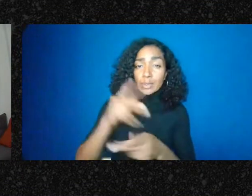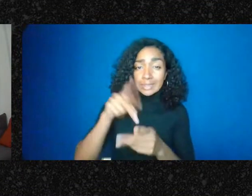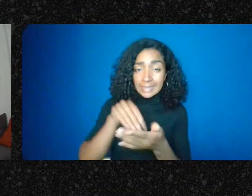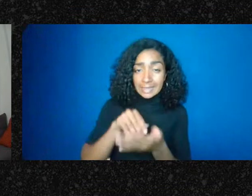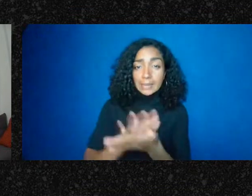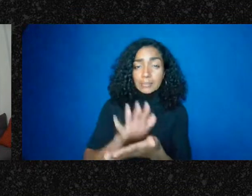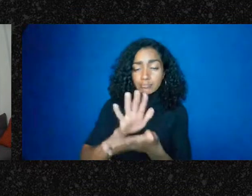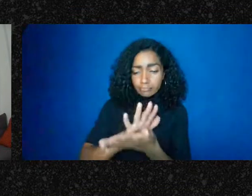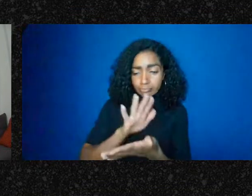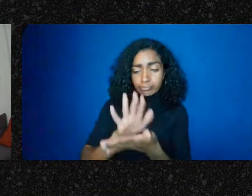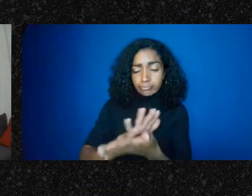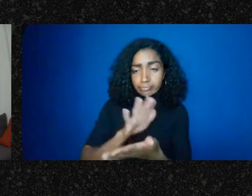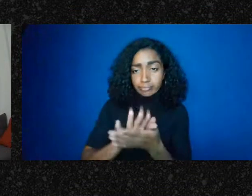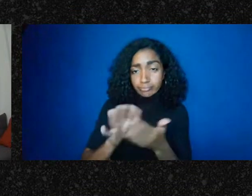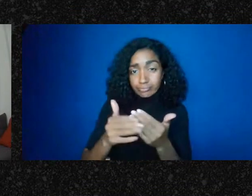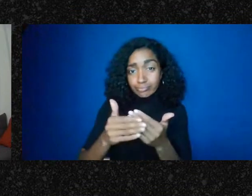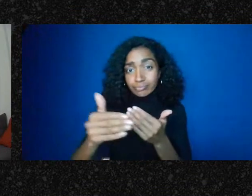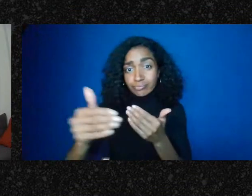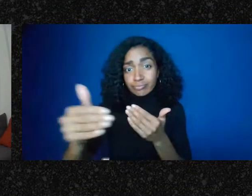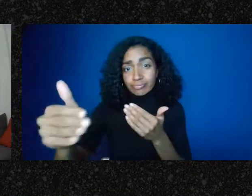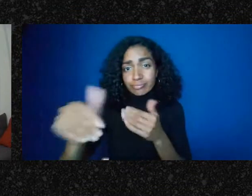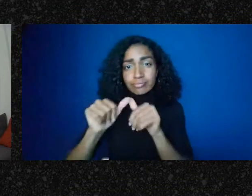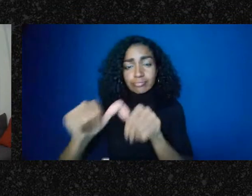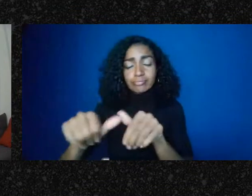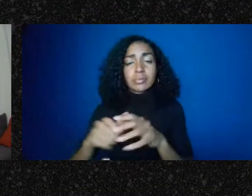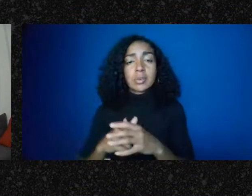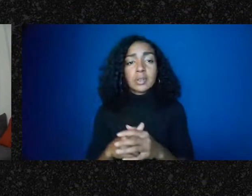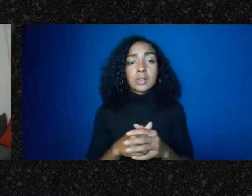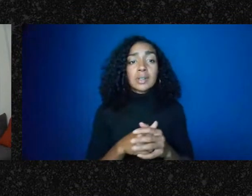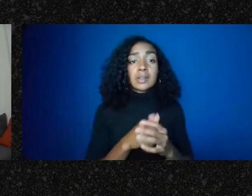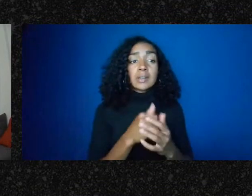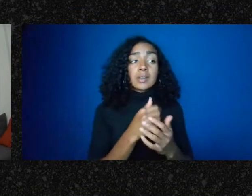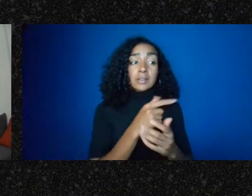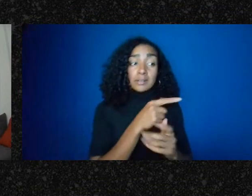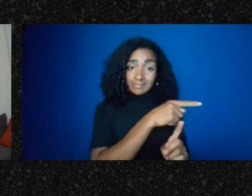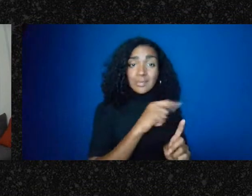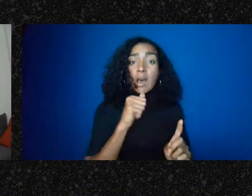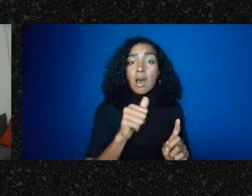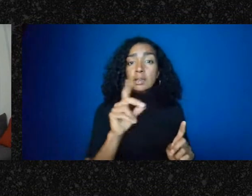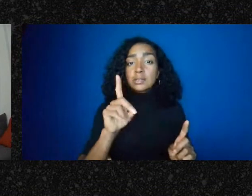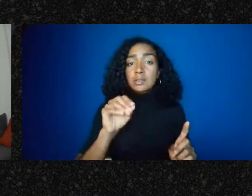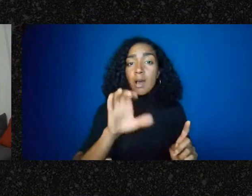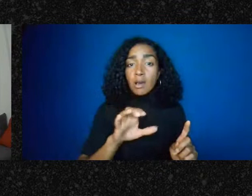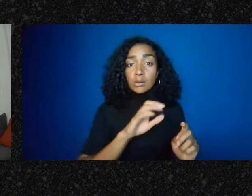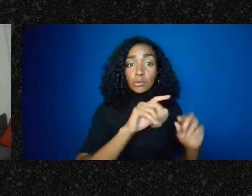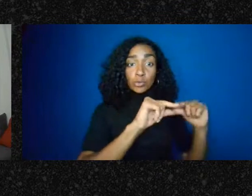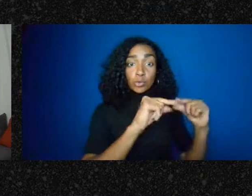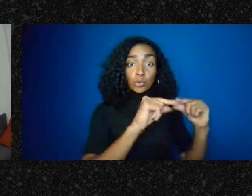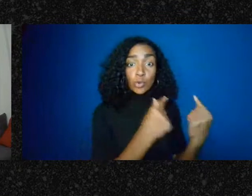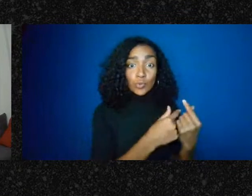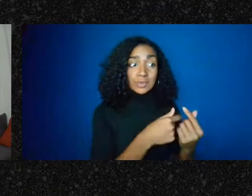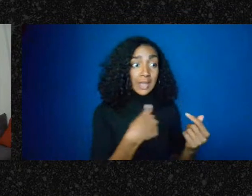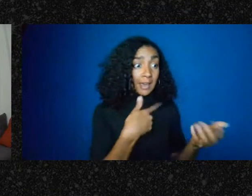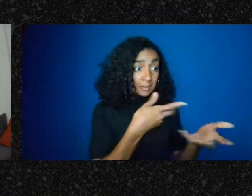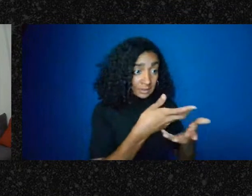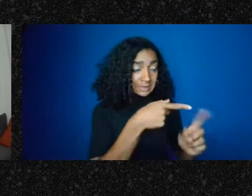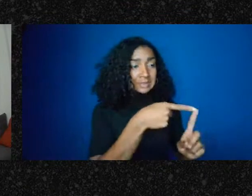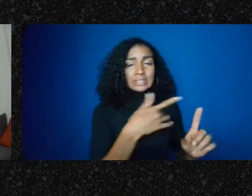undocumented groups that I’ve worked with have real concerns about those record-keeping requirements, and I think that it is